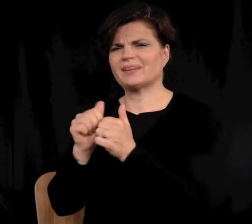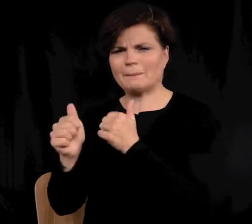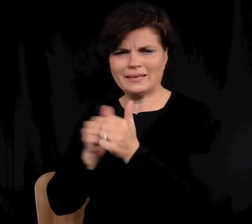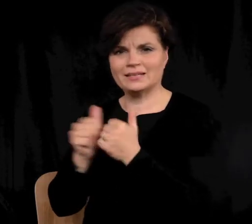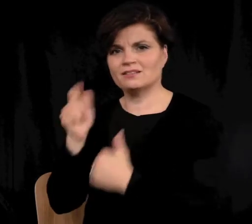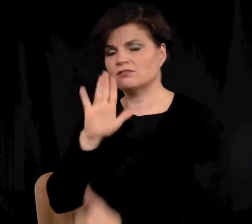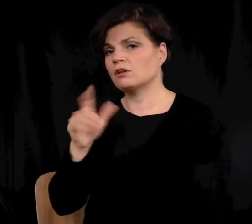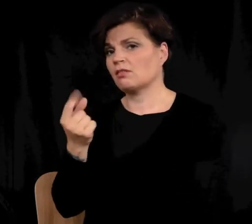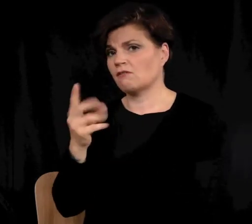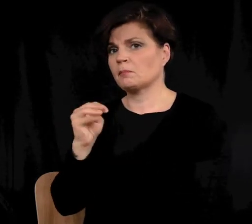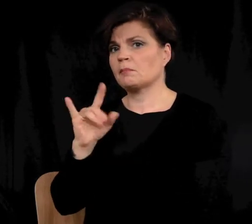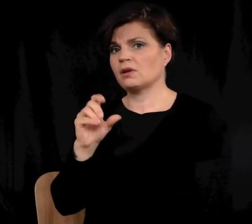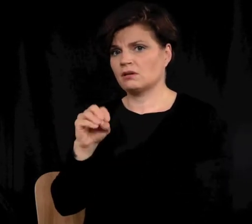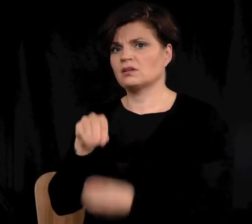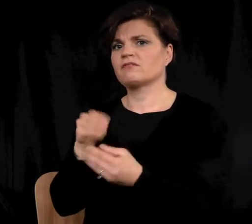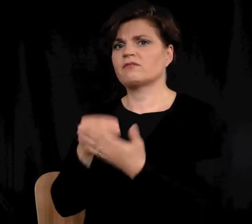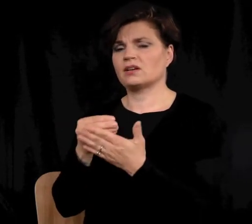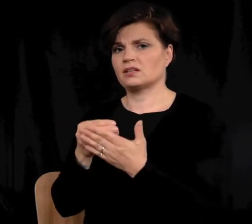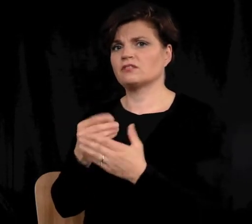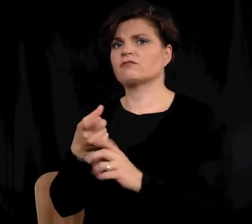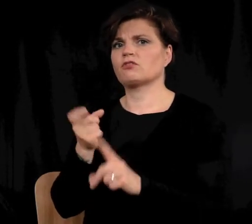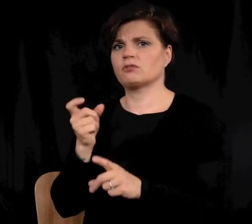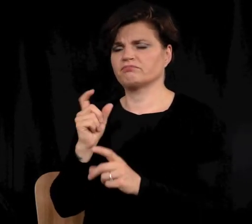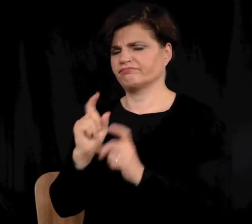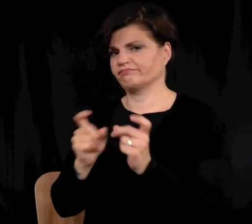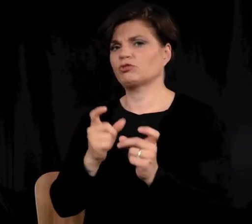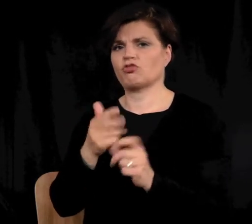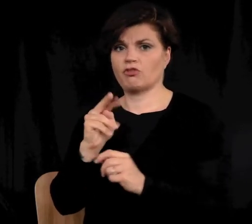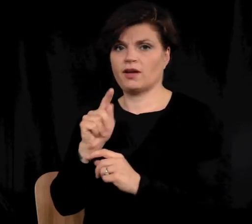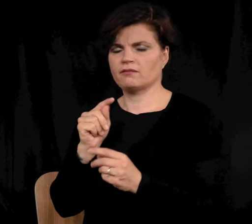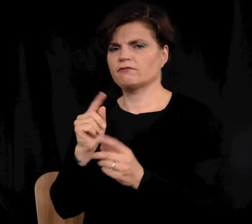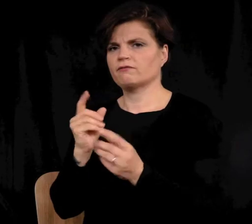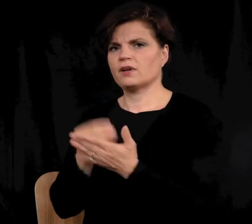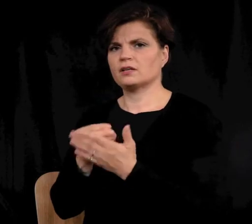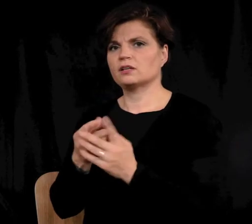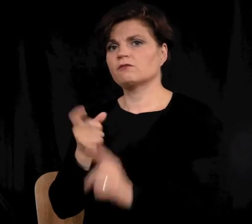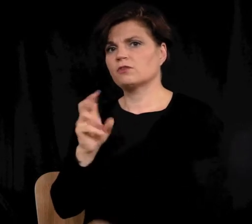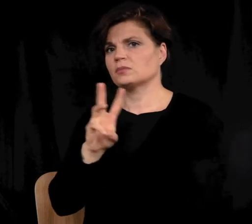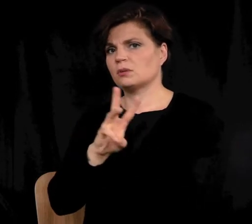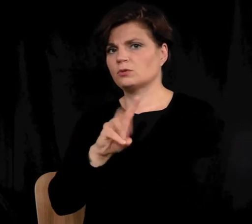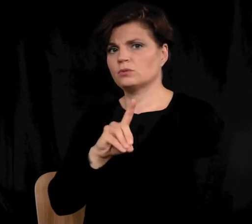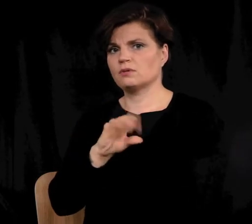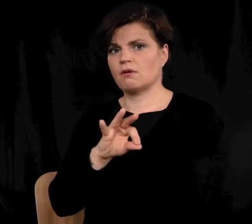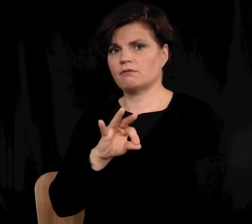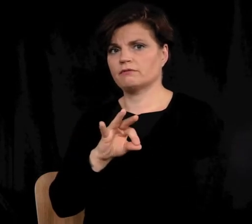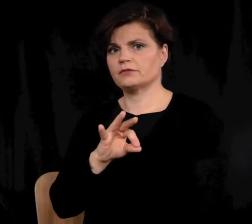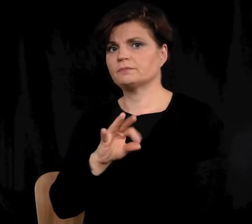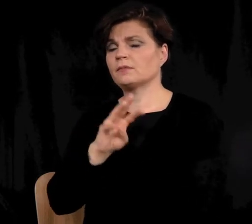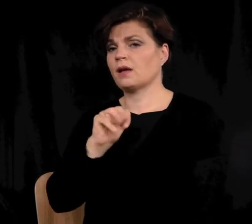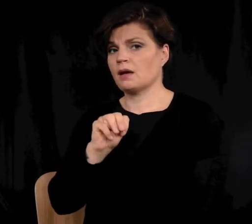competing for $11 million in grants from WDF.